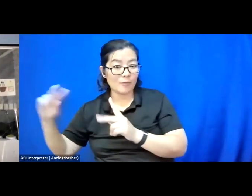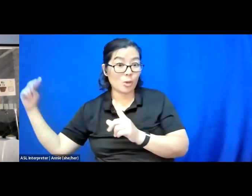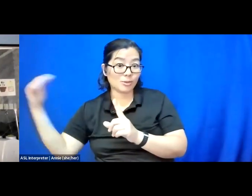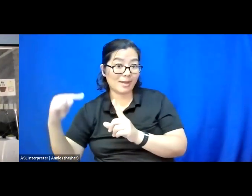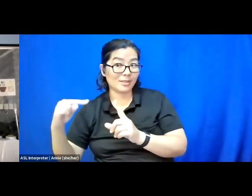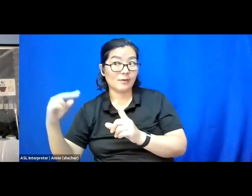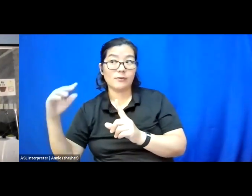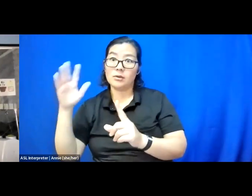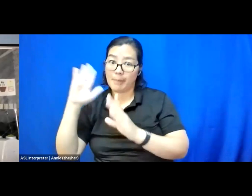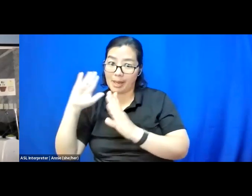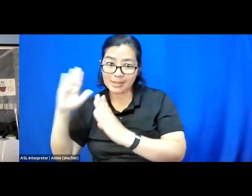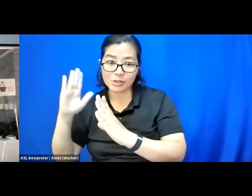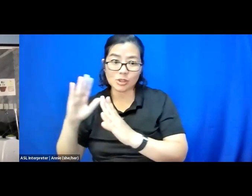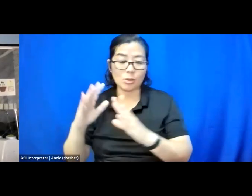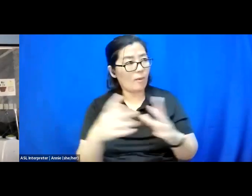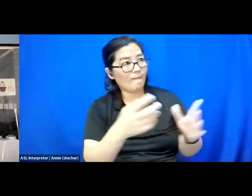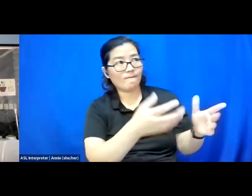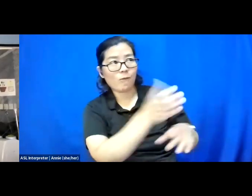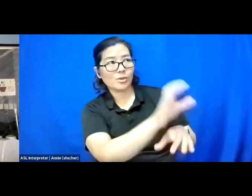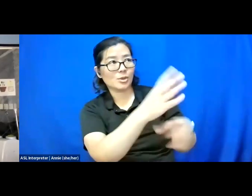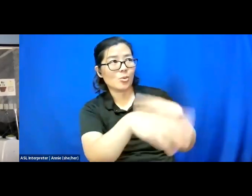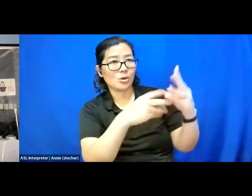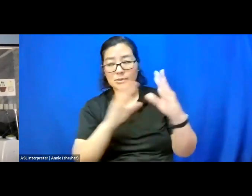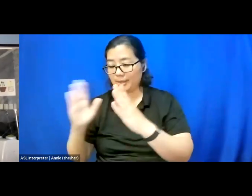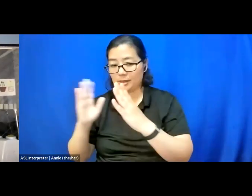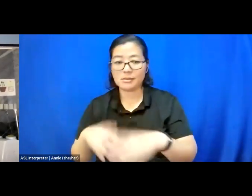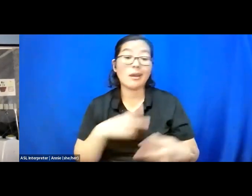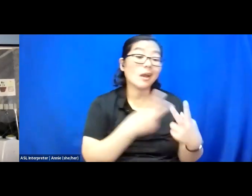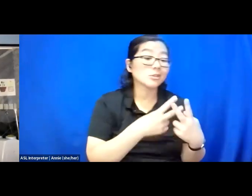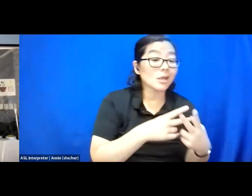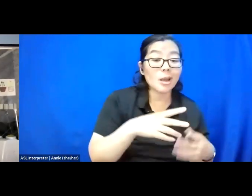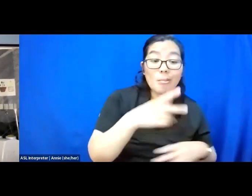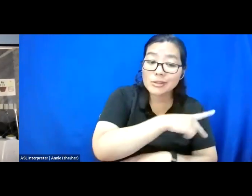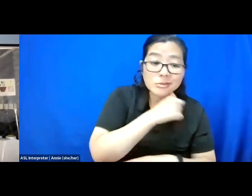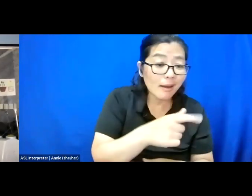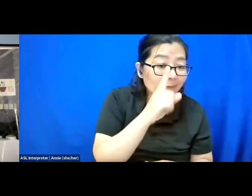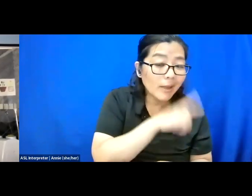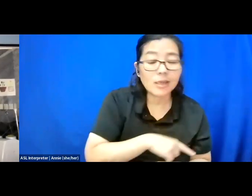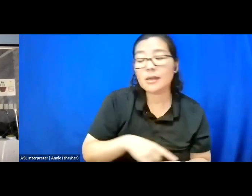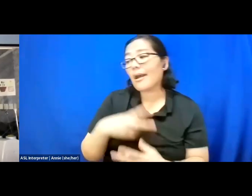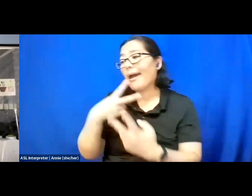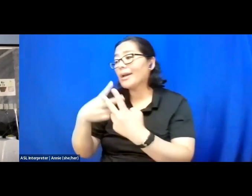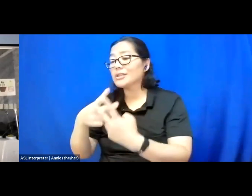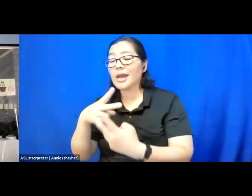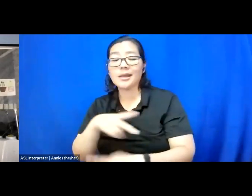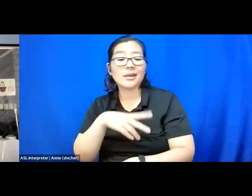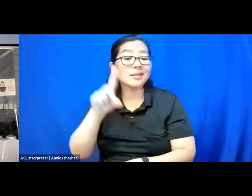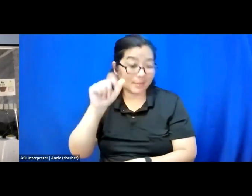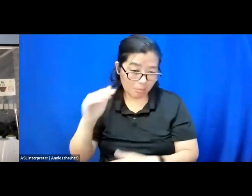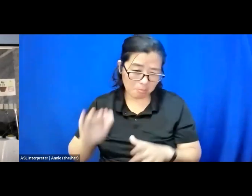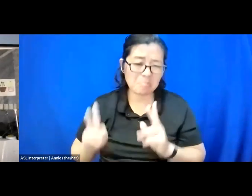Hashtag patients are not faking, hashtag disabled people know, hashtag ableds are weird,